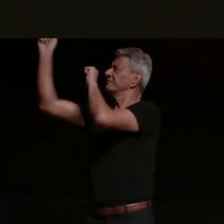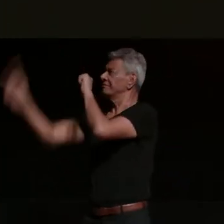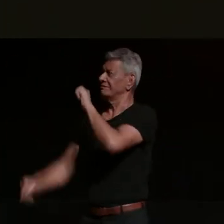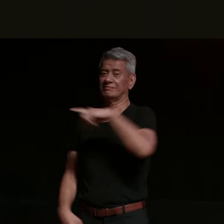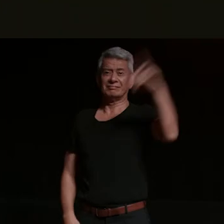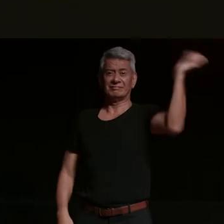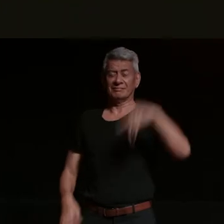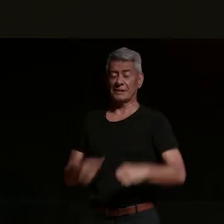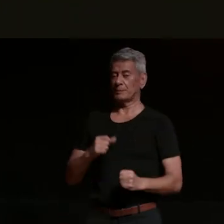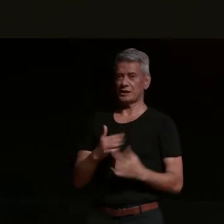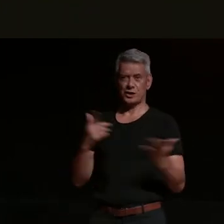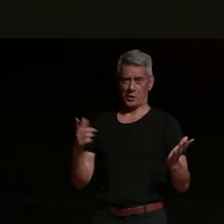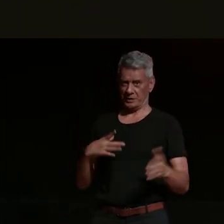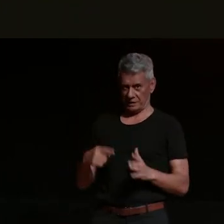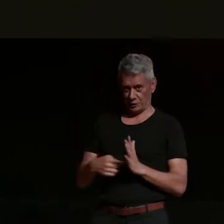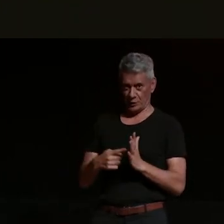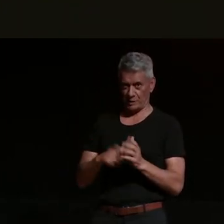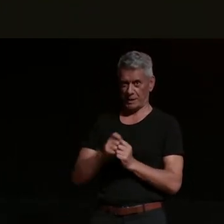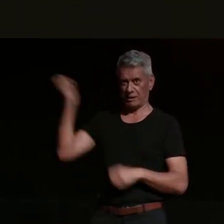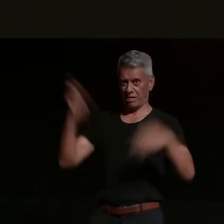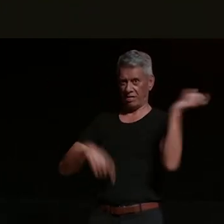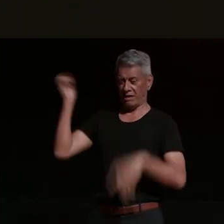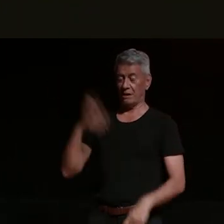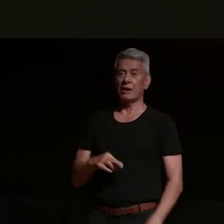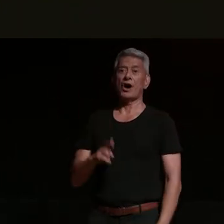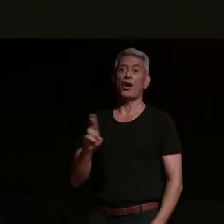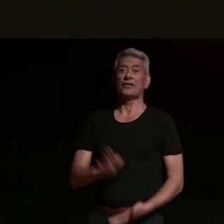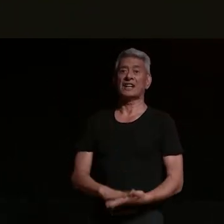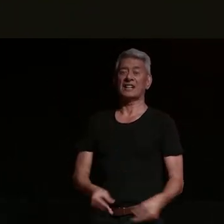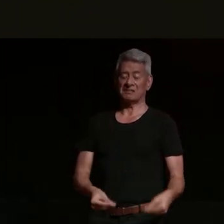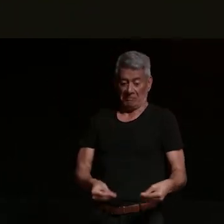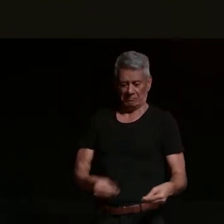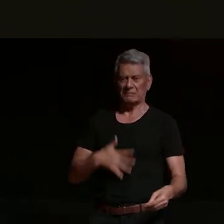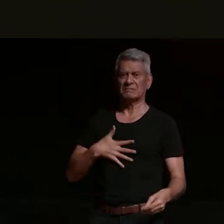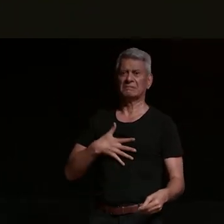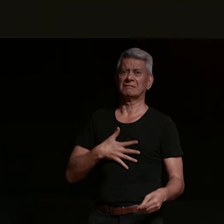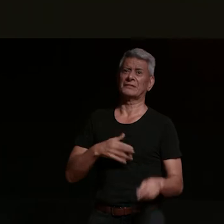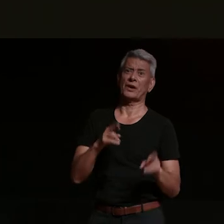in my life i'm just about hopefully they're clean yeah yeah that's true when it rains it's kind of